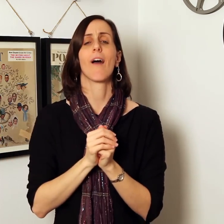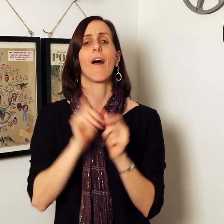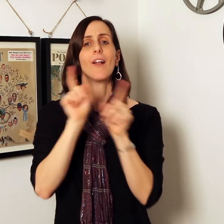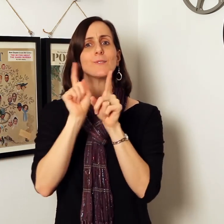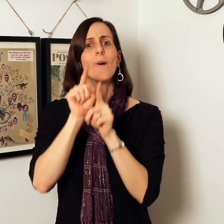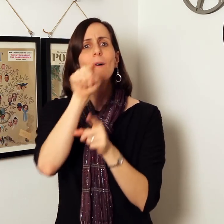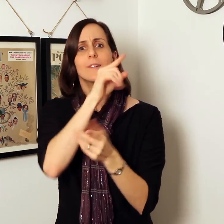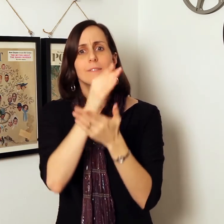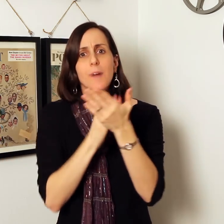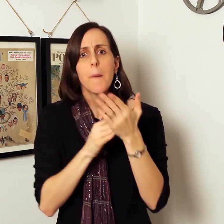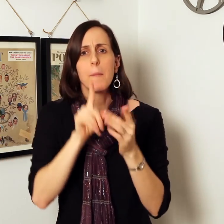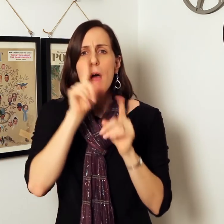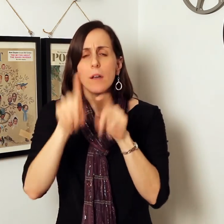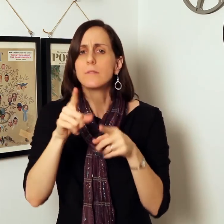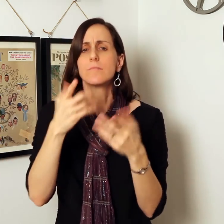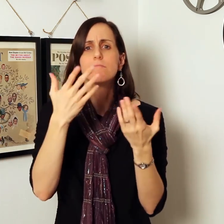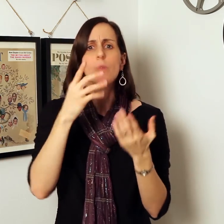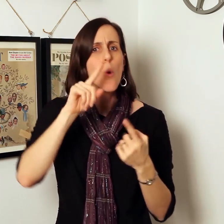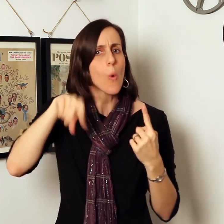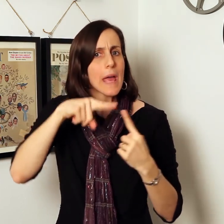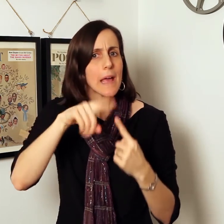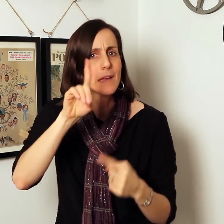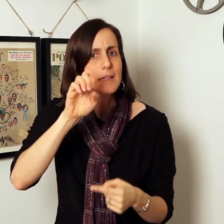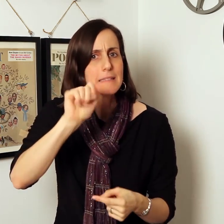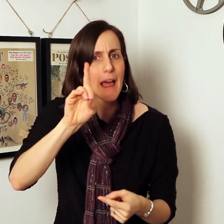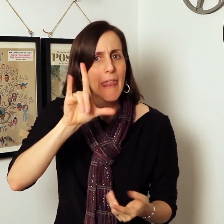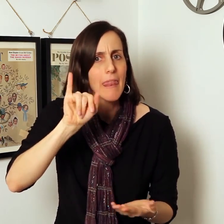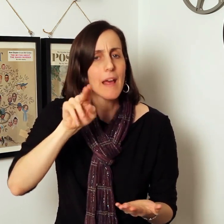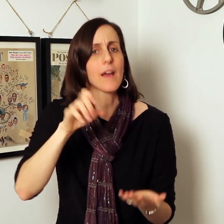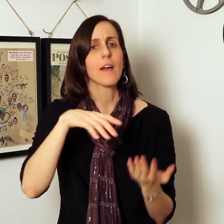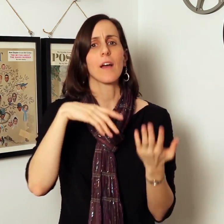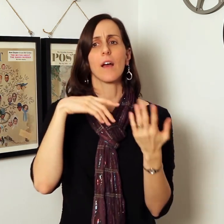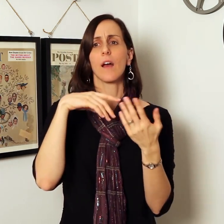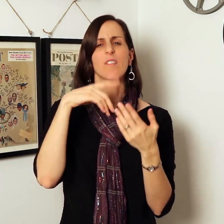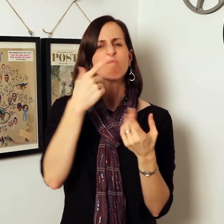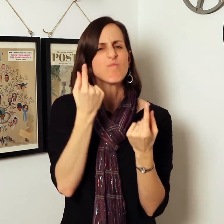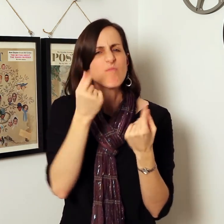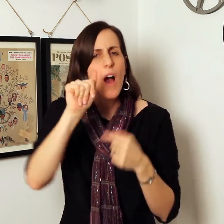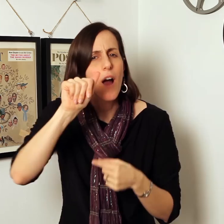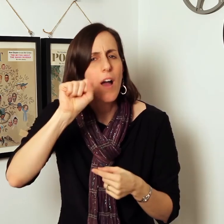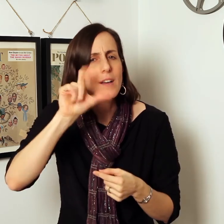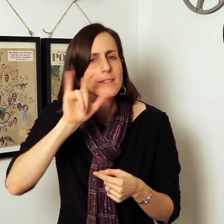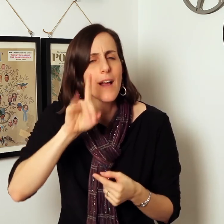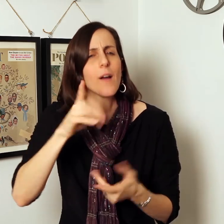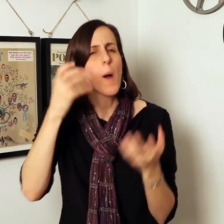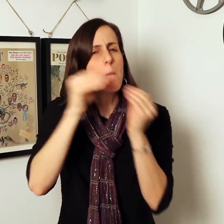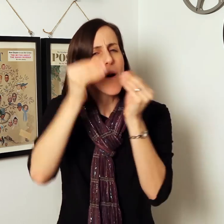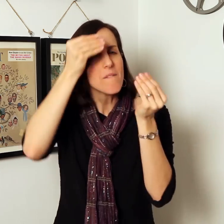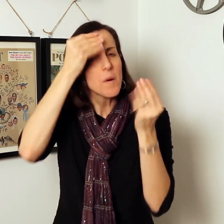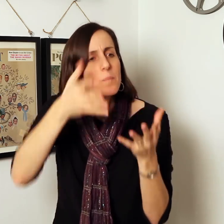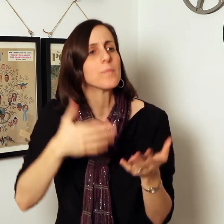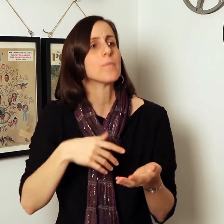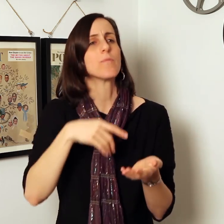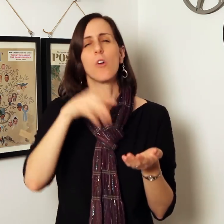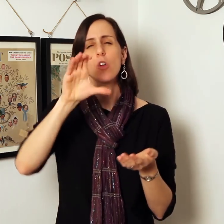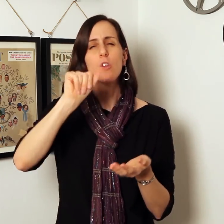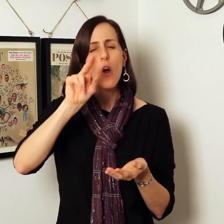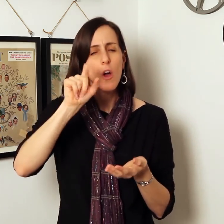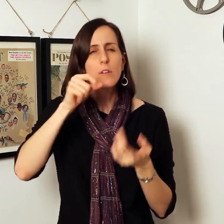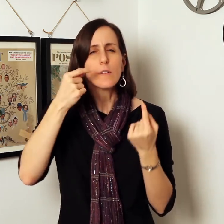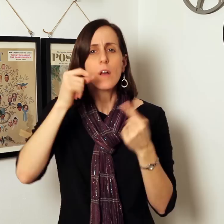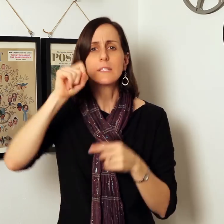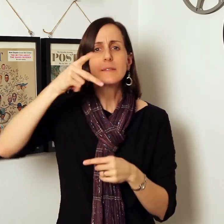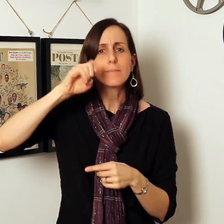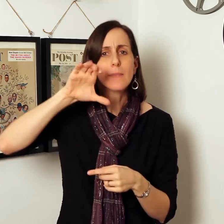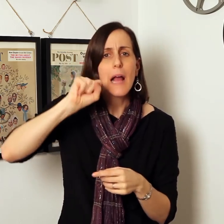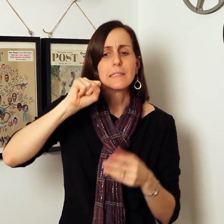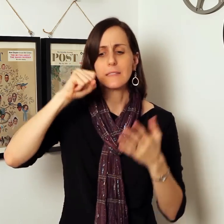asked us questions such as when is the deadline, more information about ASLized, specifications and et cetera.